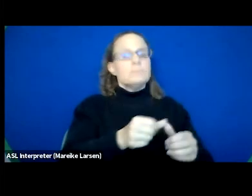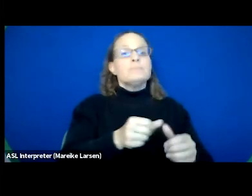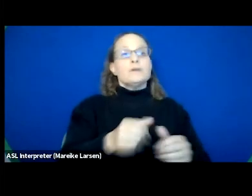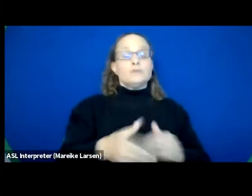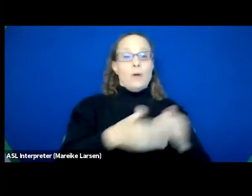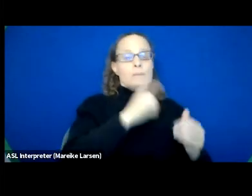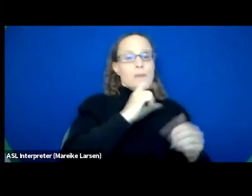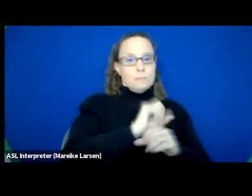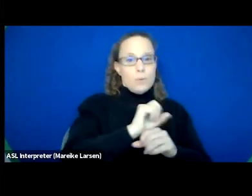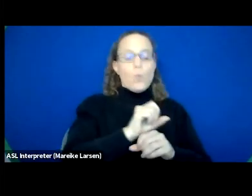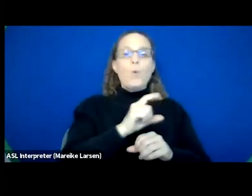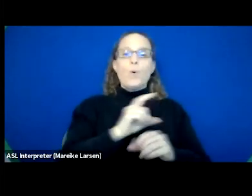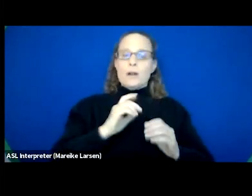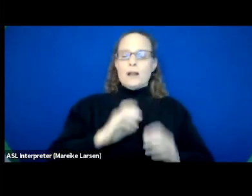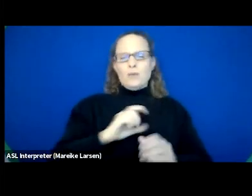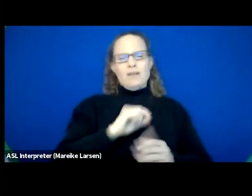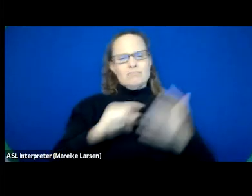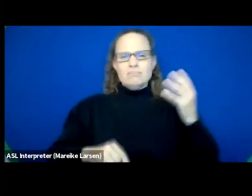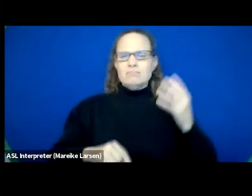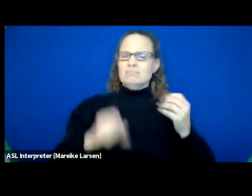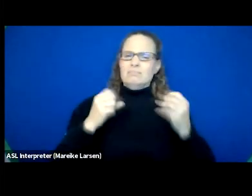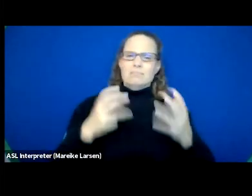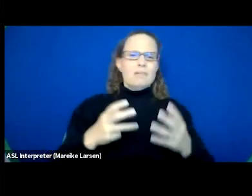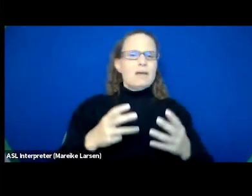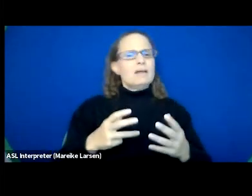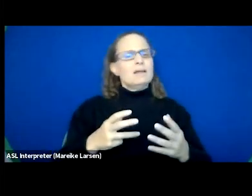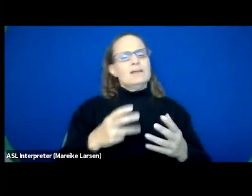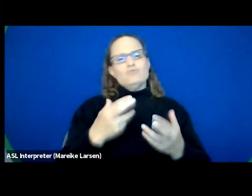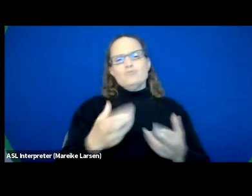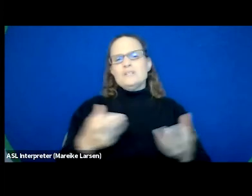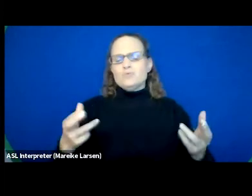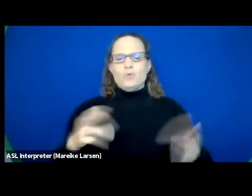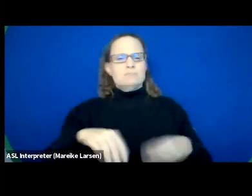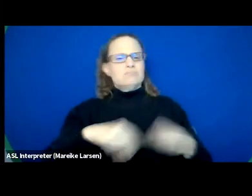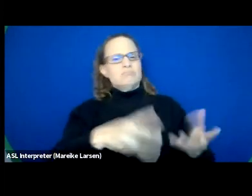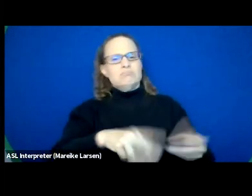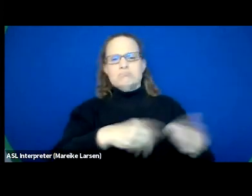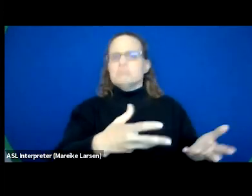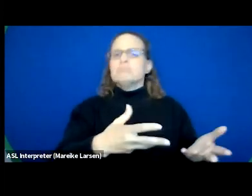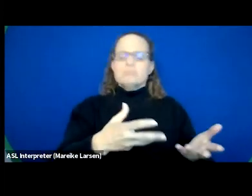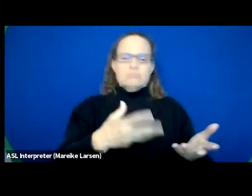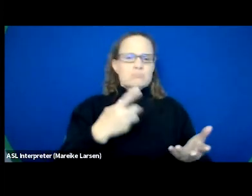and we have a countless and endless amount of resources that we delegate services to.